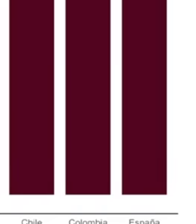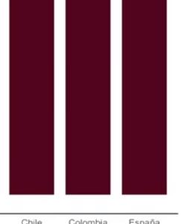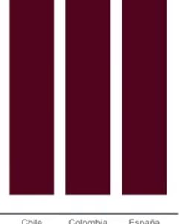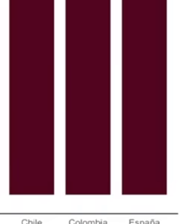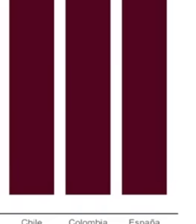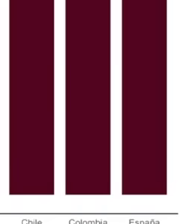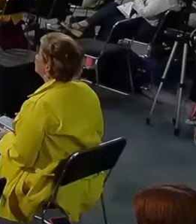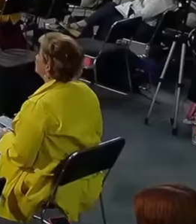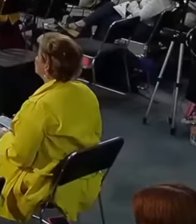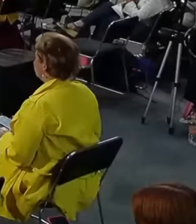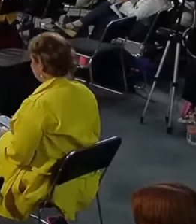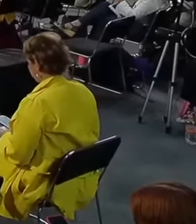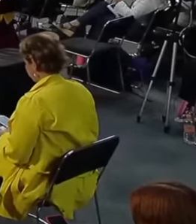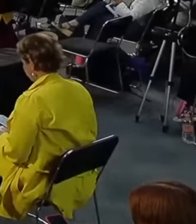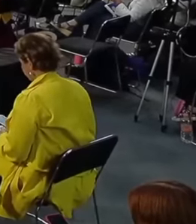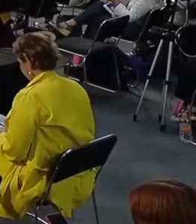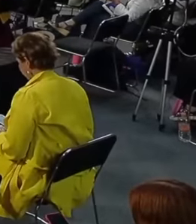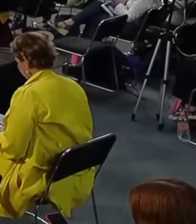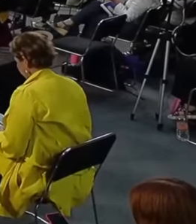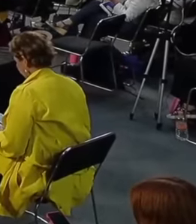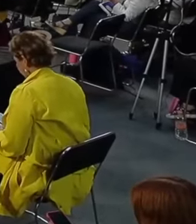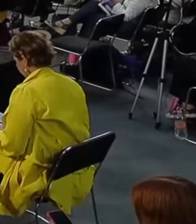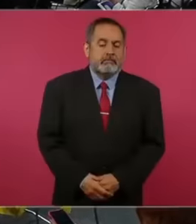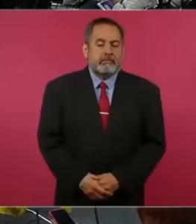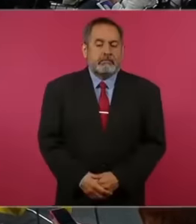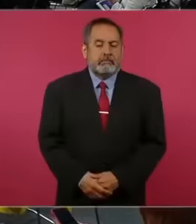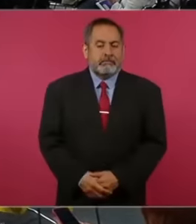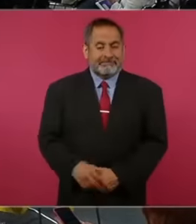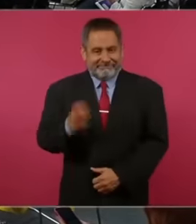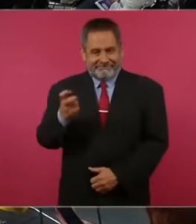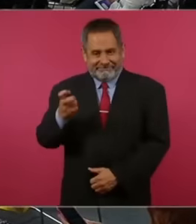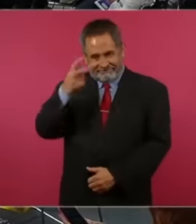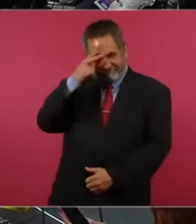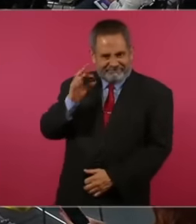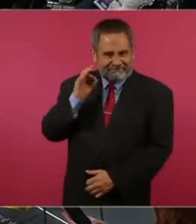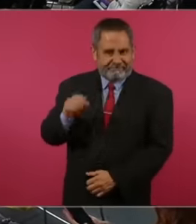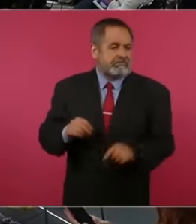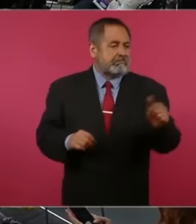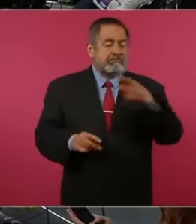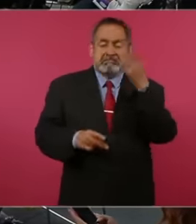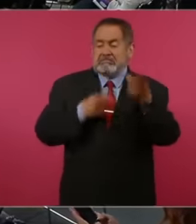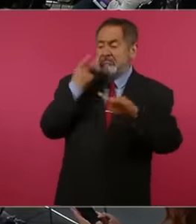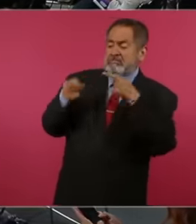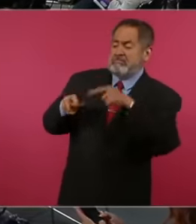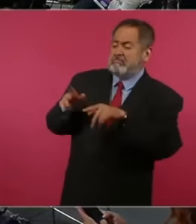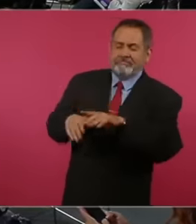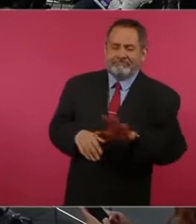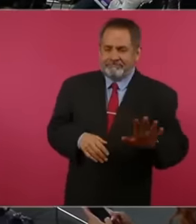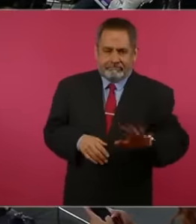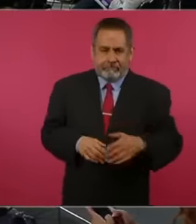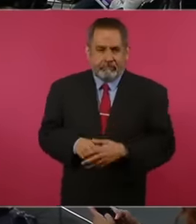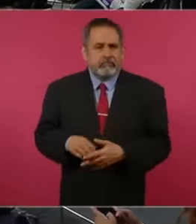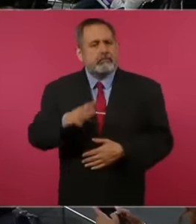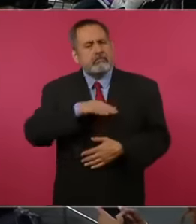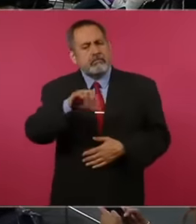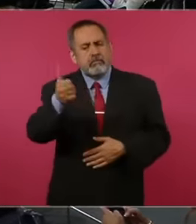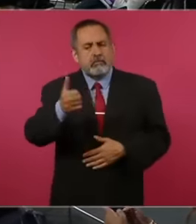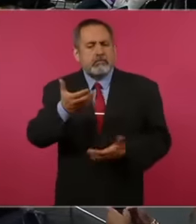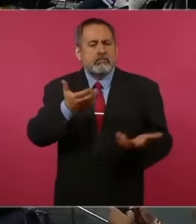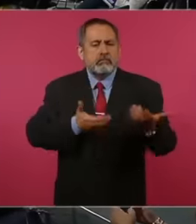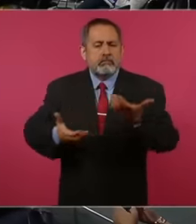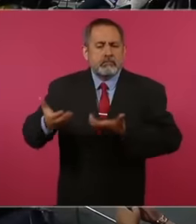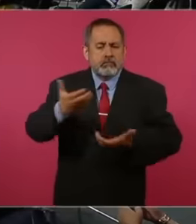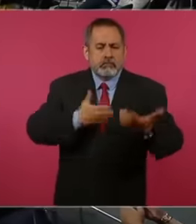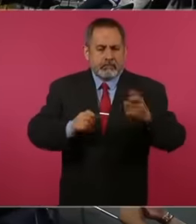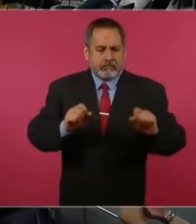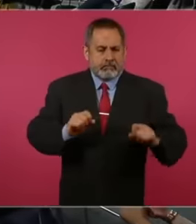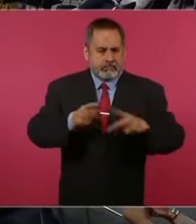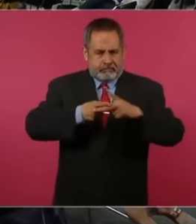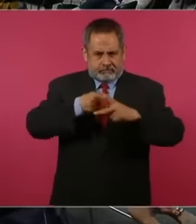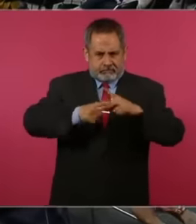eh But put there is a graph about Trade in North America